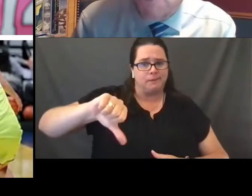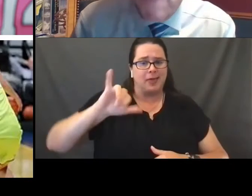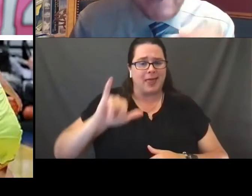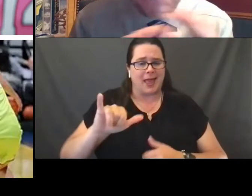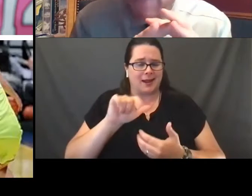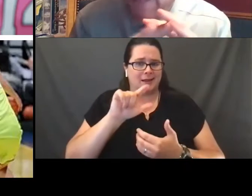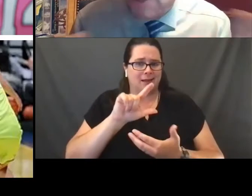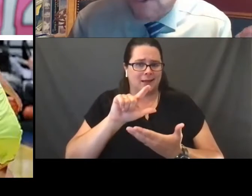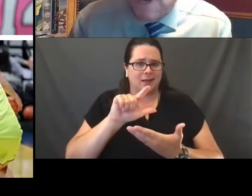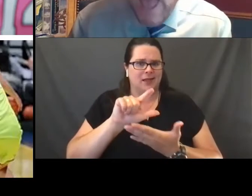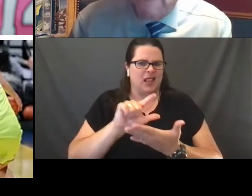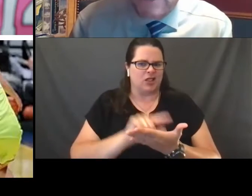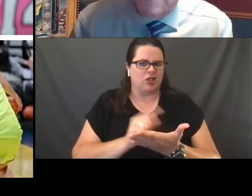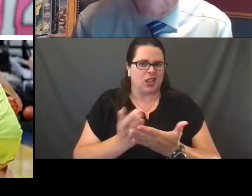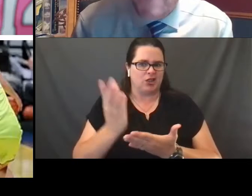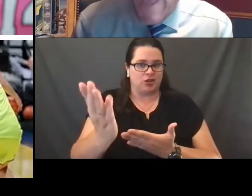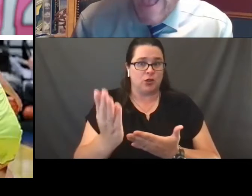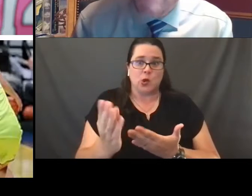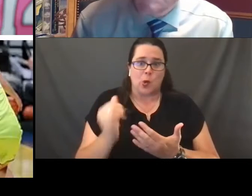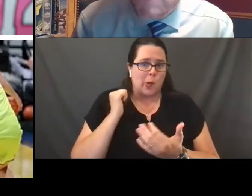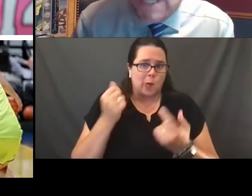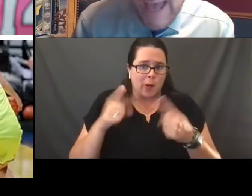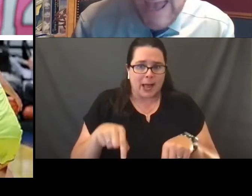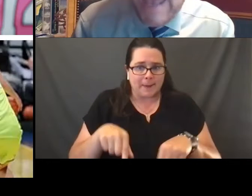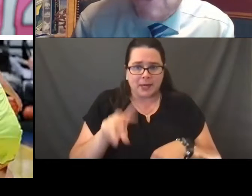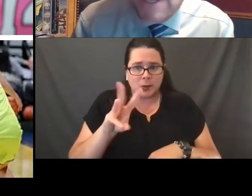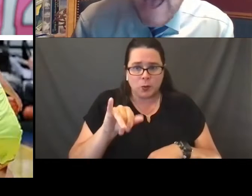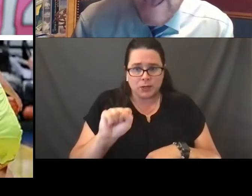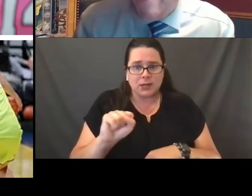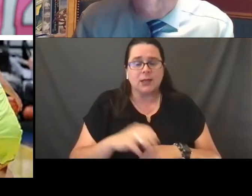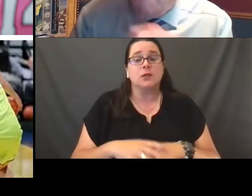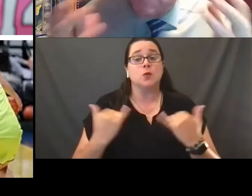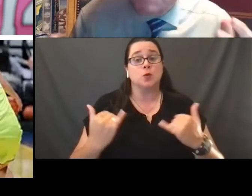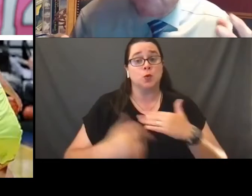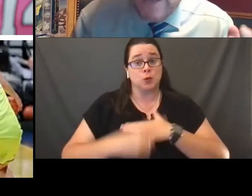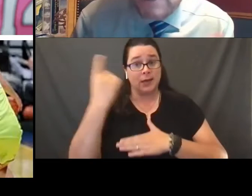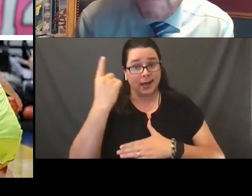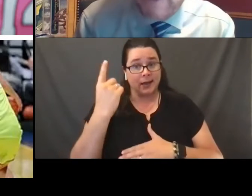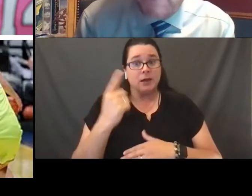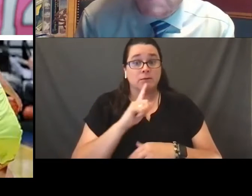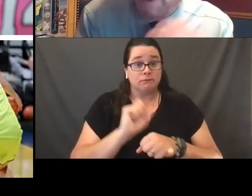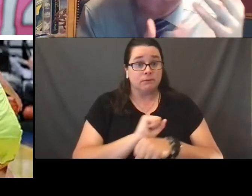vetoed that and said, that's not gonna happen here. And so today, today there is in fact a policy